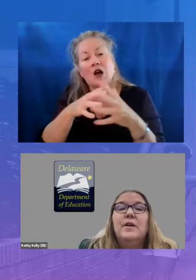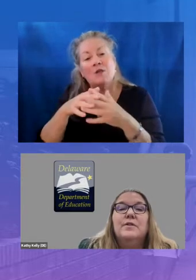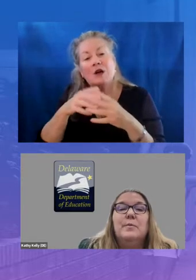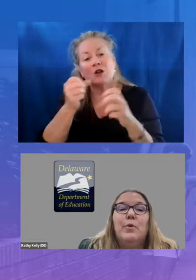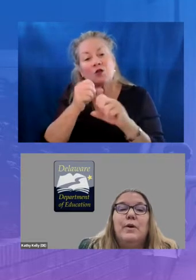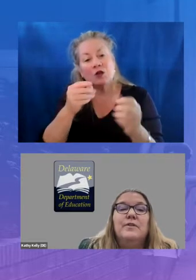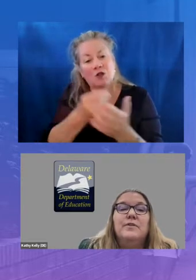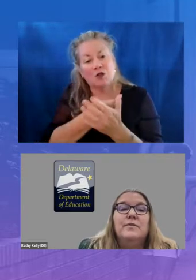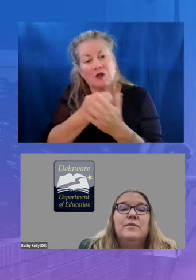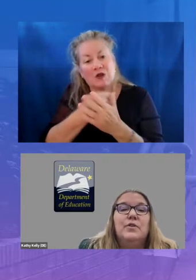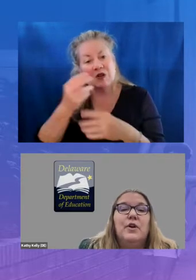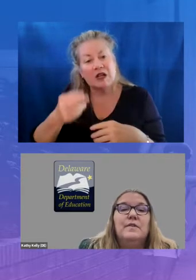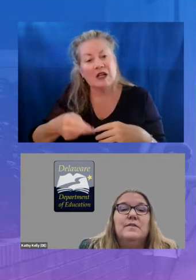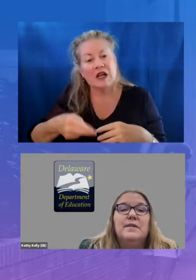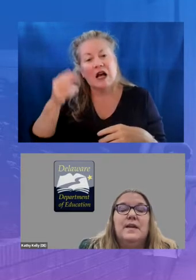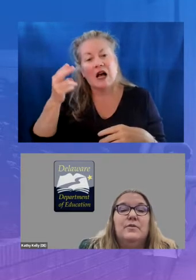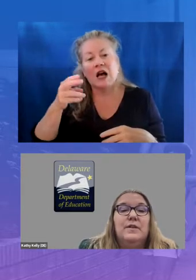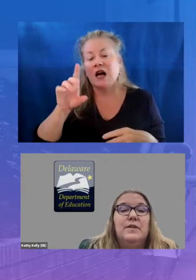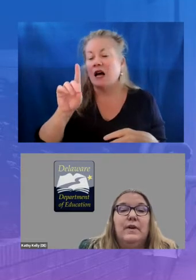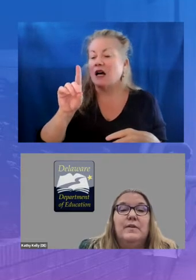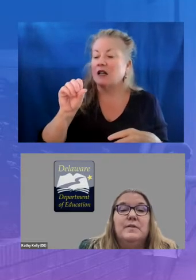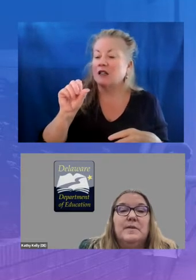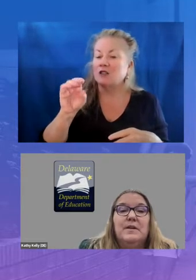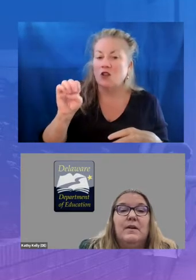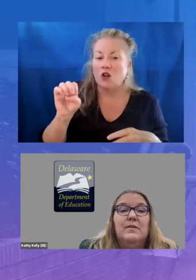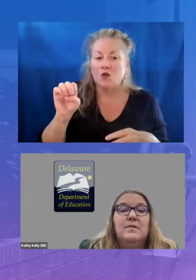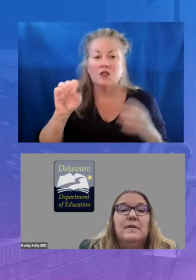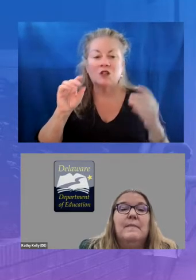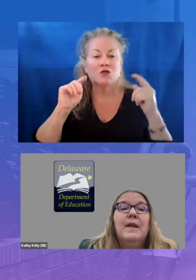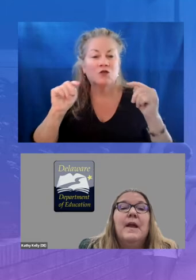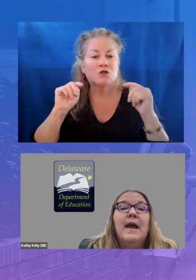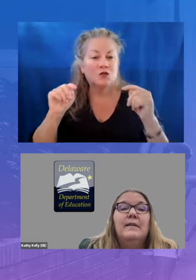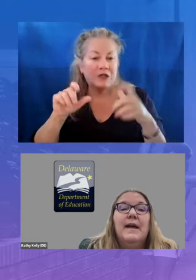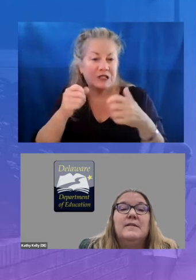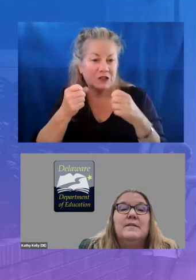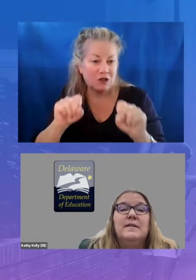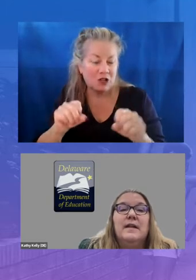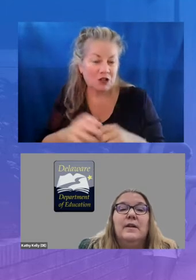supporting students across the state using rigorous materials and lastly delaware